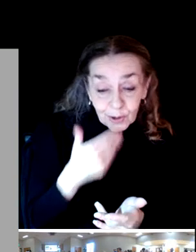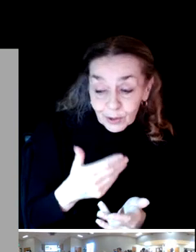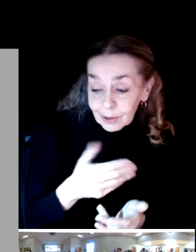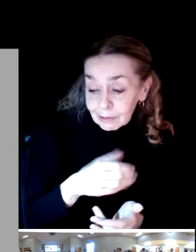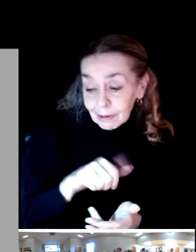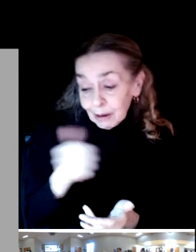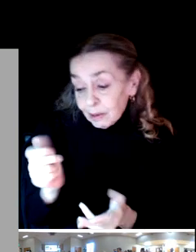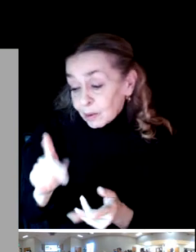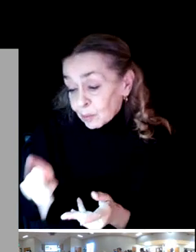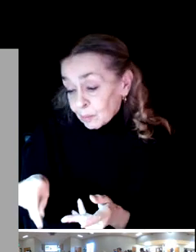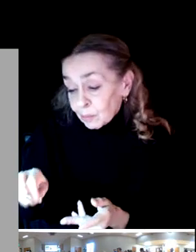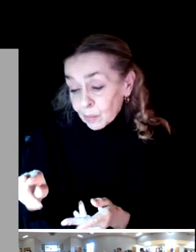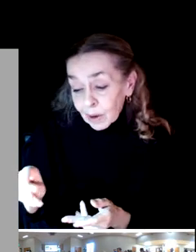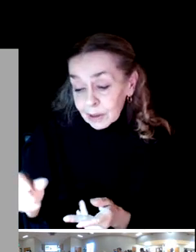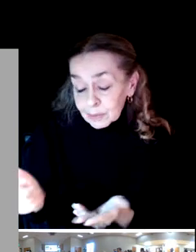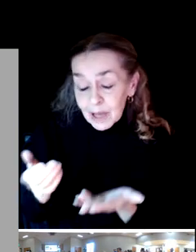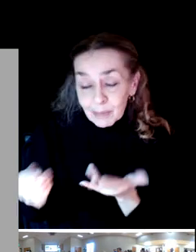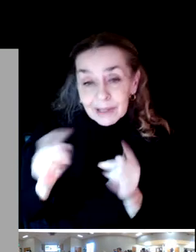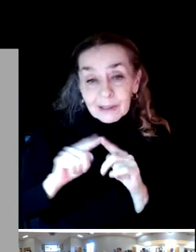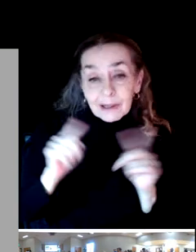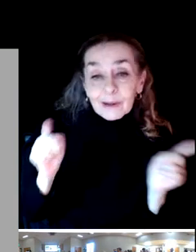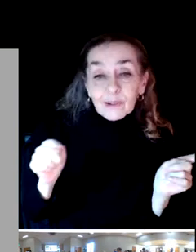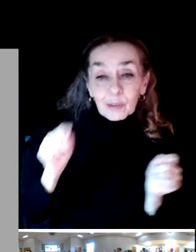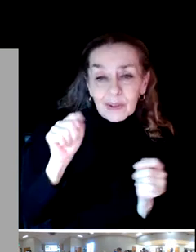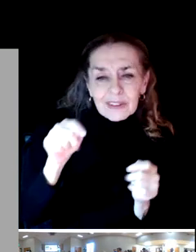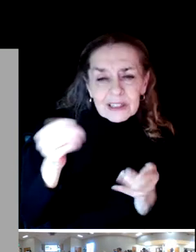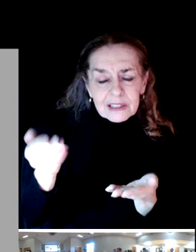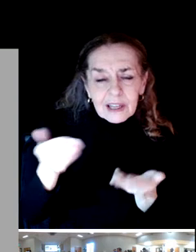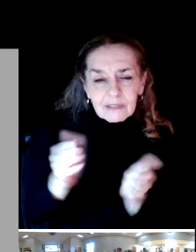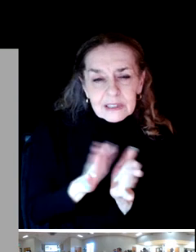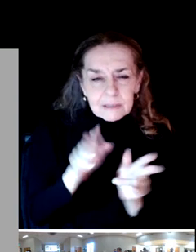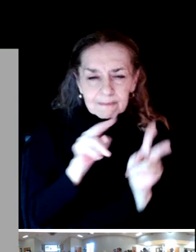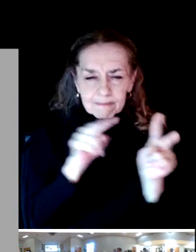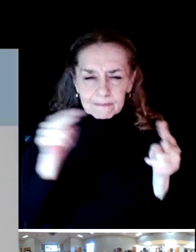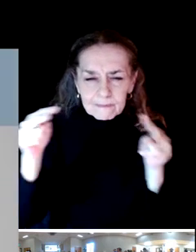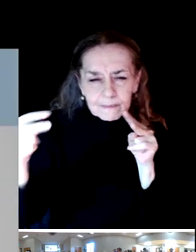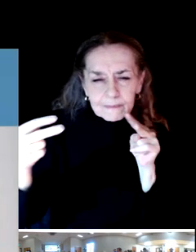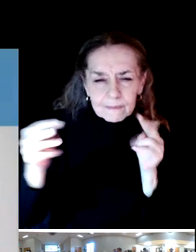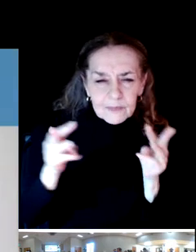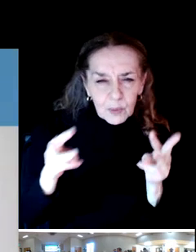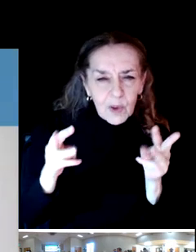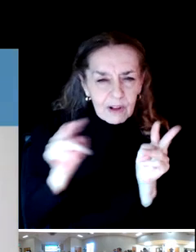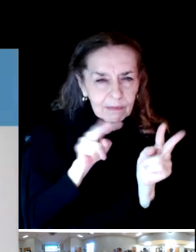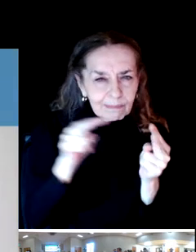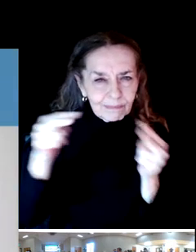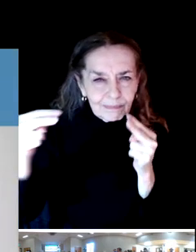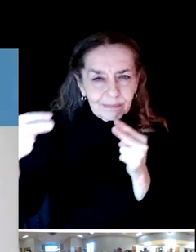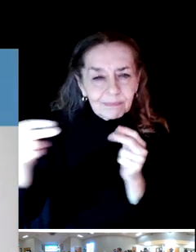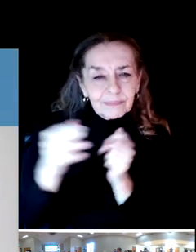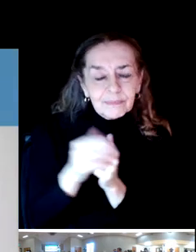be different, but this again gives us perspective.